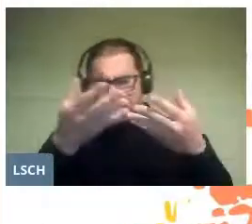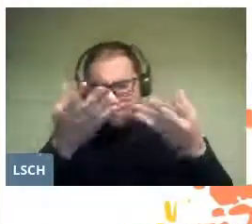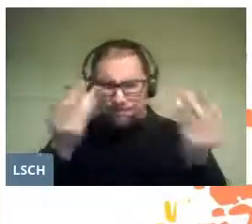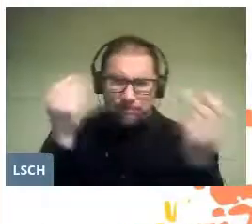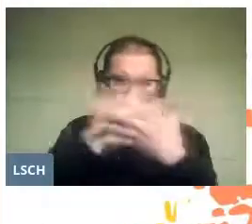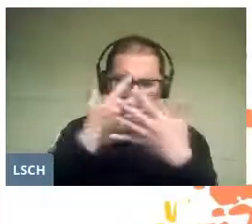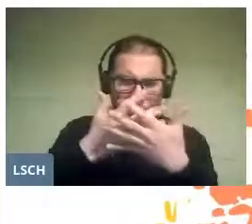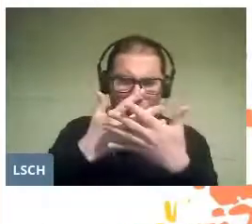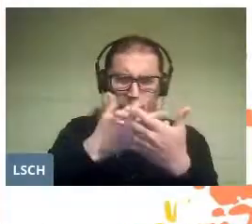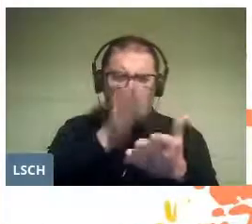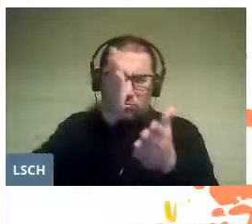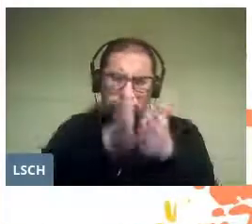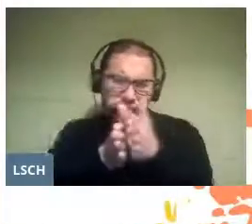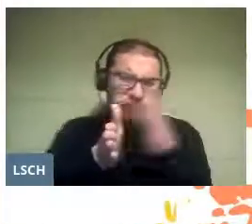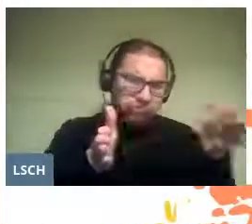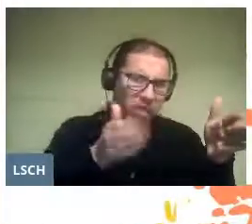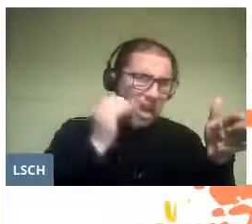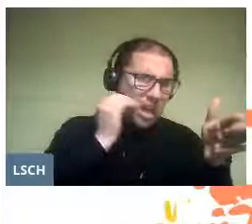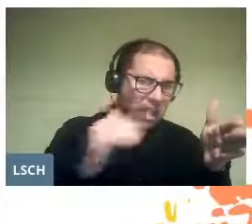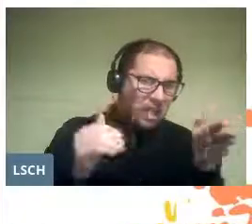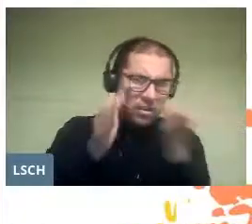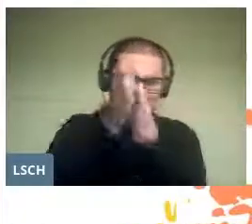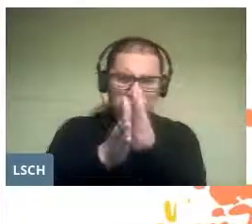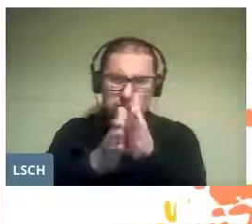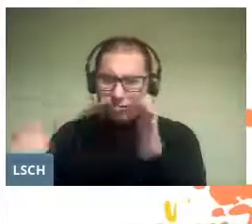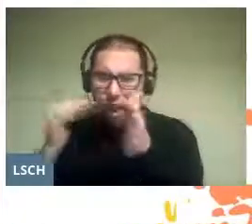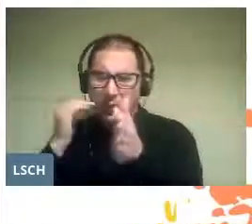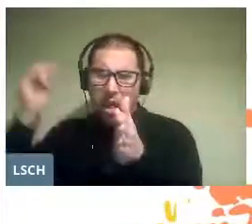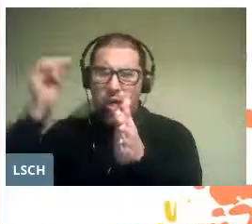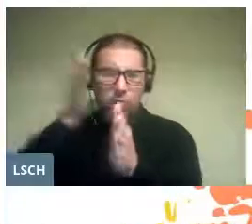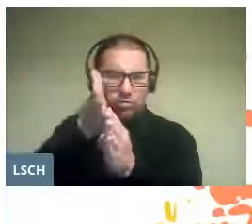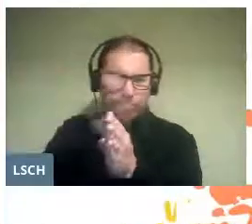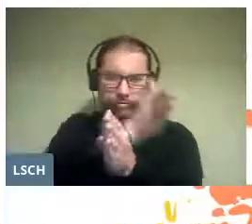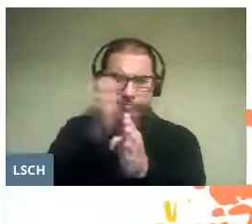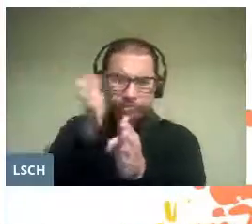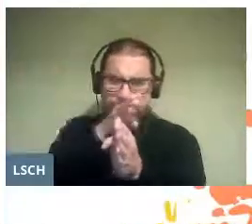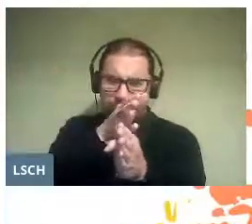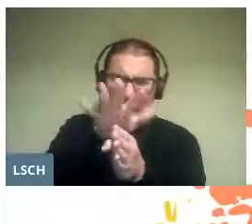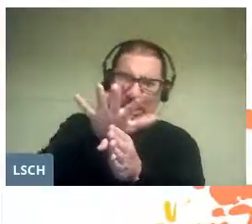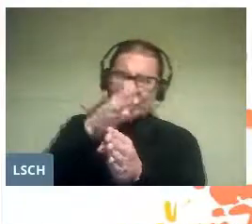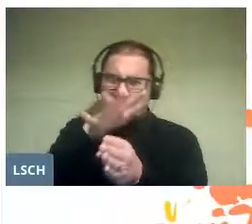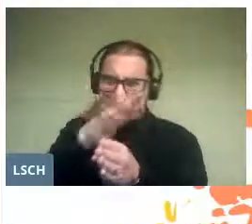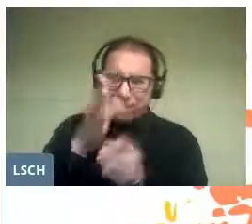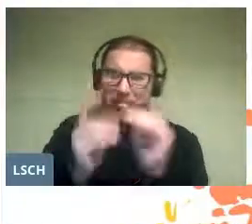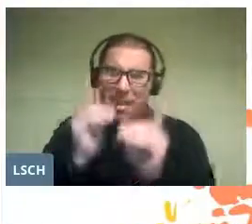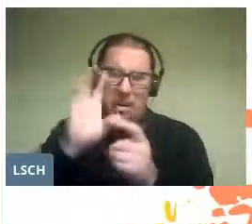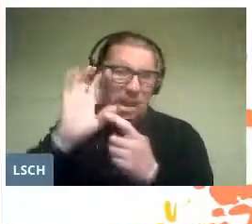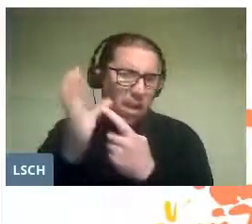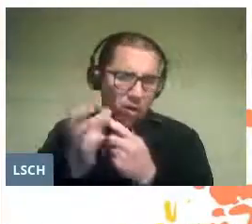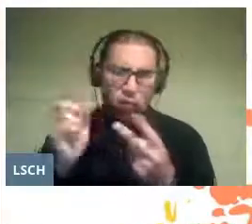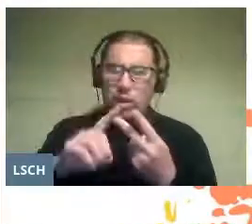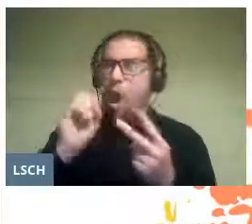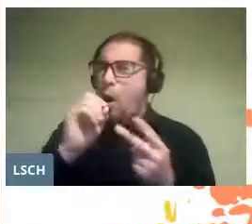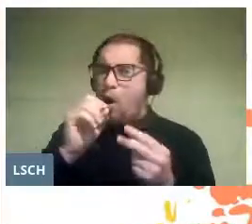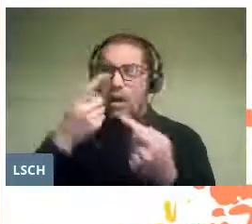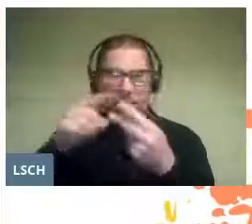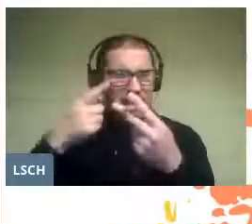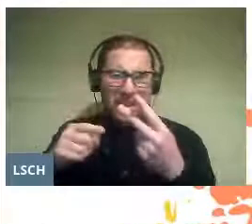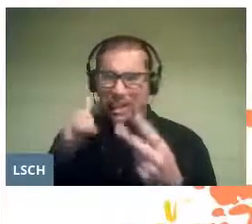The differentiation between a child and an adult varies according to cultures or times of history.